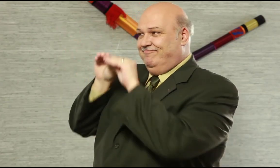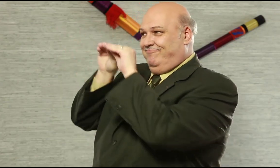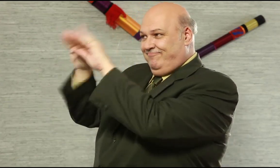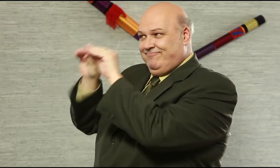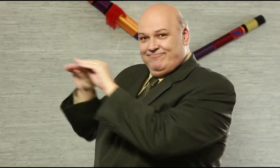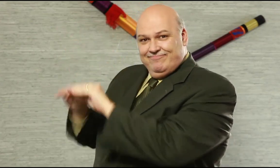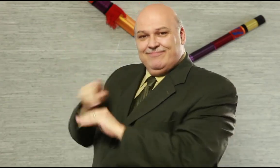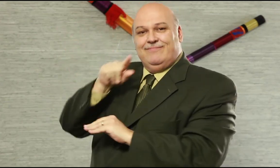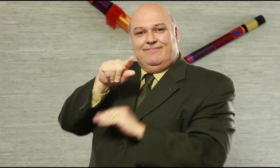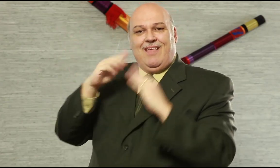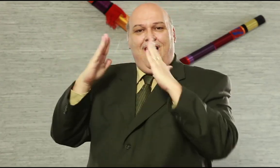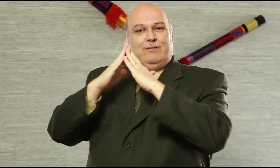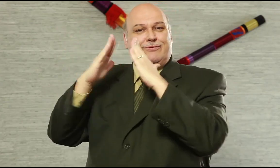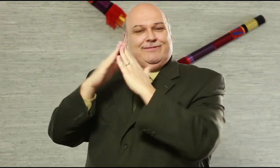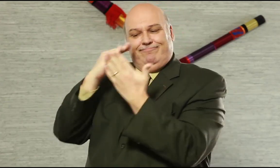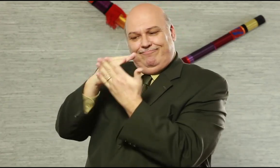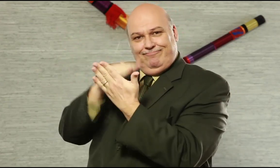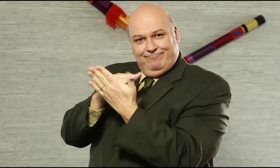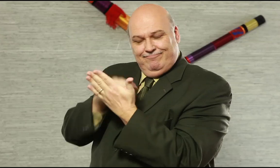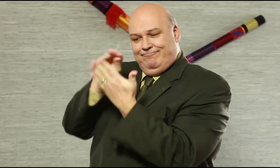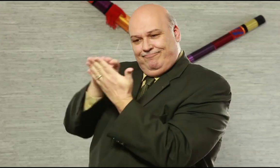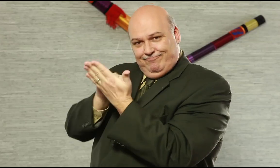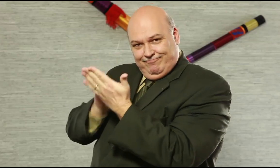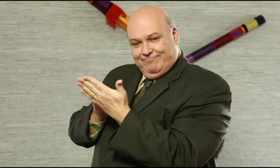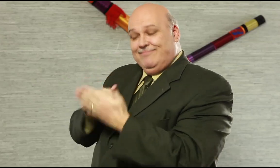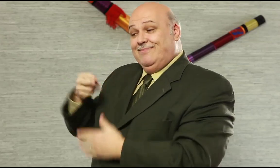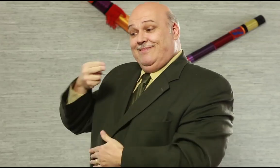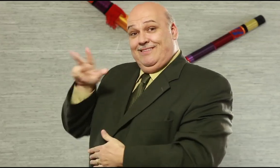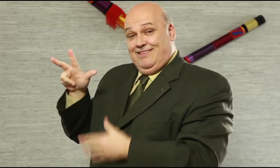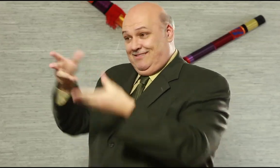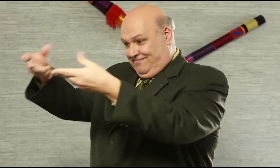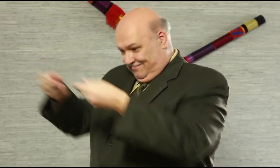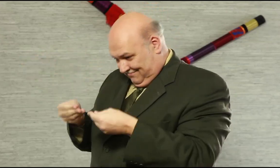H3 can share your photos of your DeafWaves party